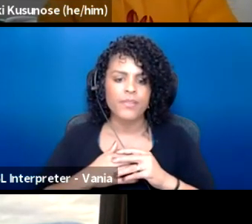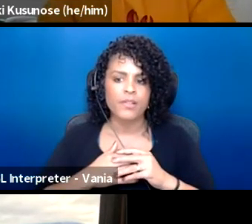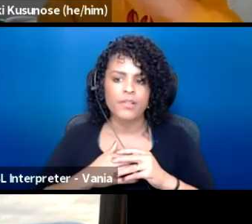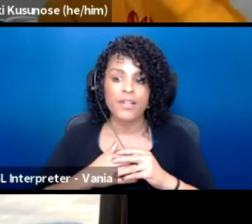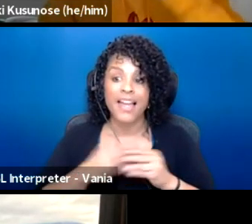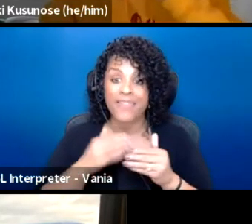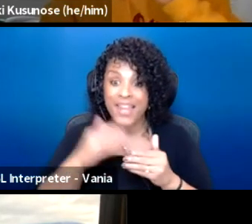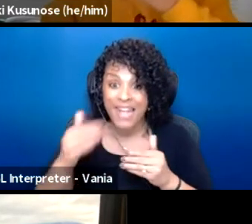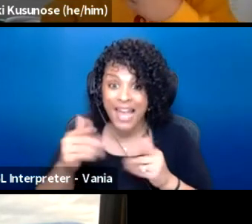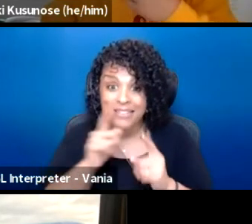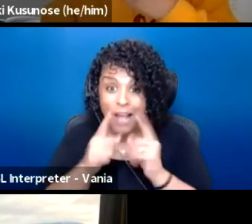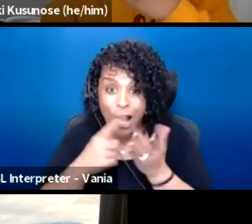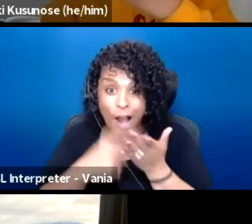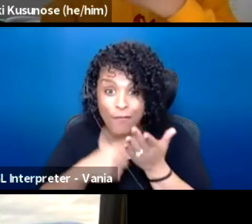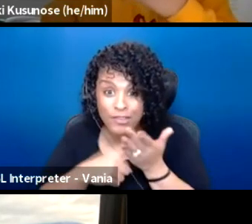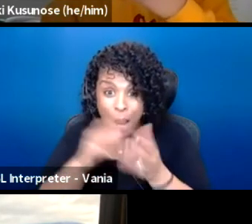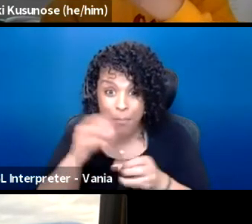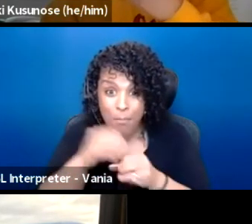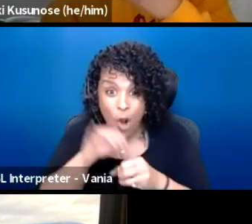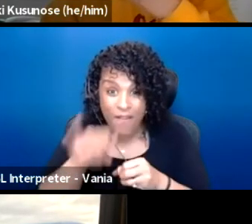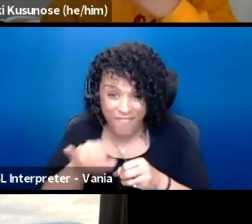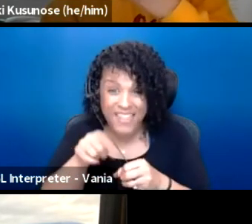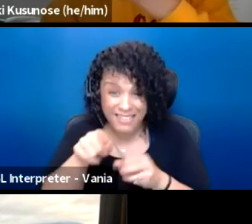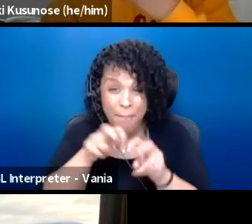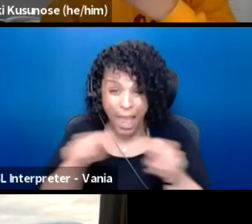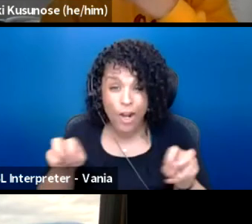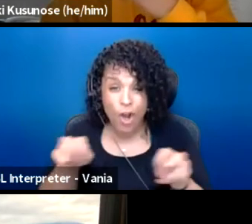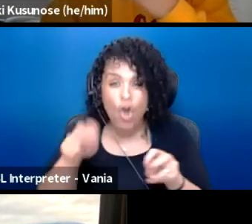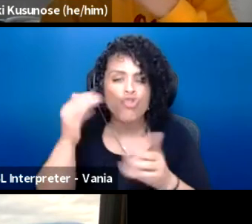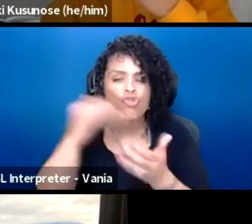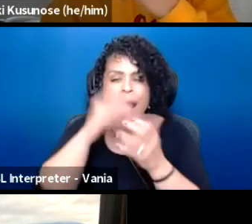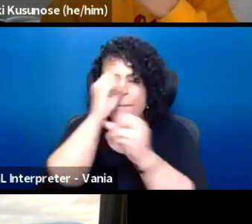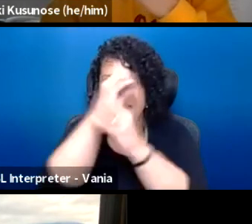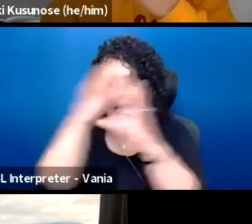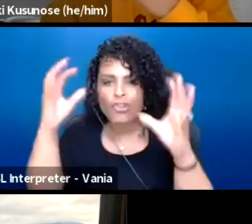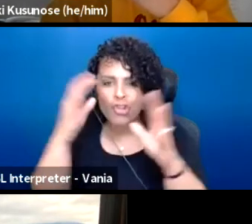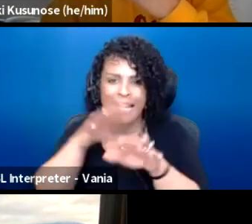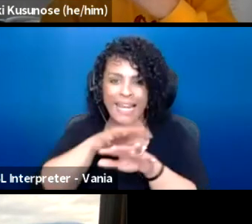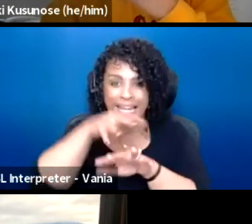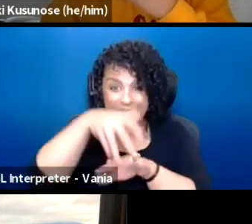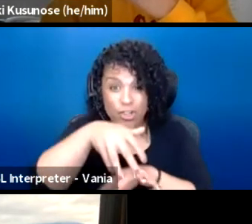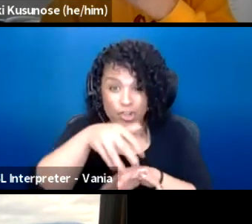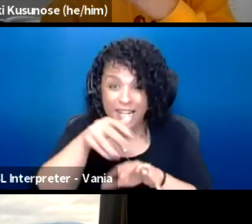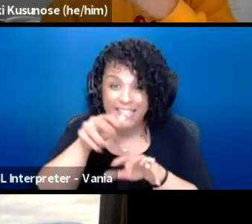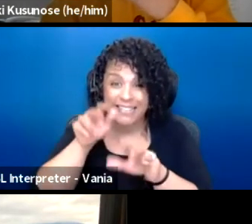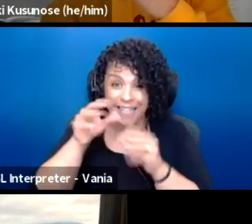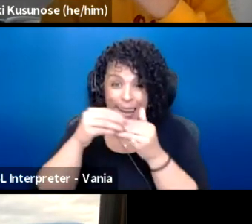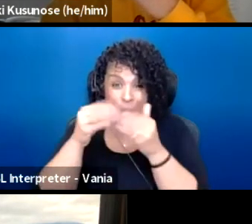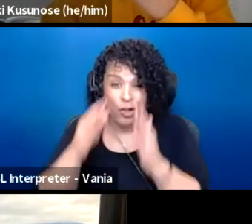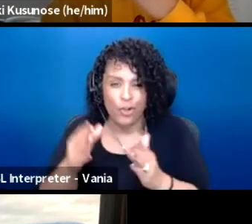Our next conversation as part of this panel is re-imagined indigenous theater where indigenous leaders will be joining us to share their thoughts.